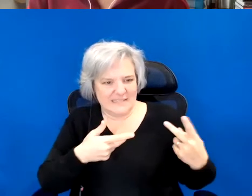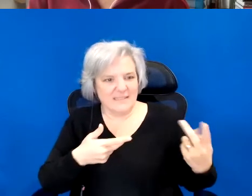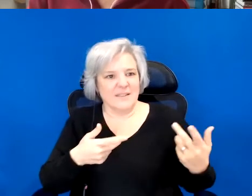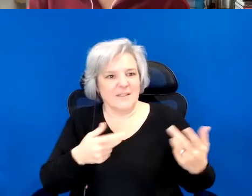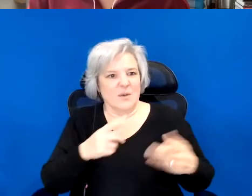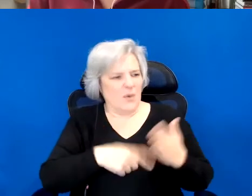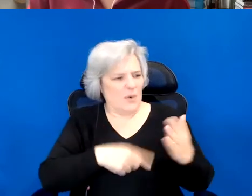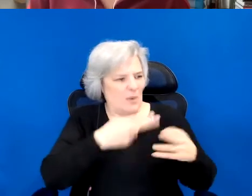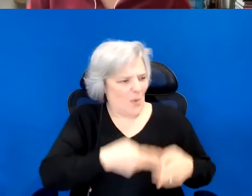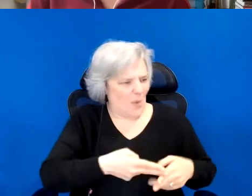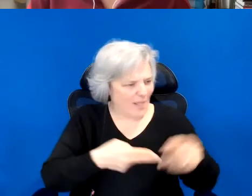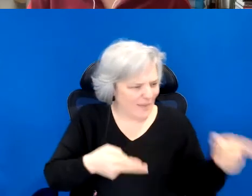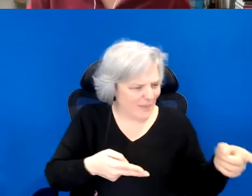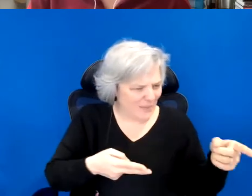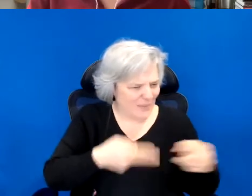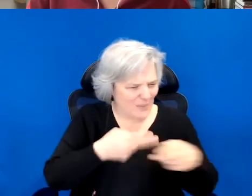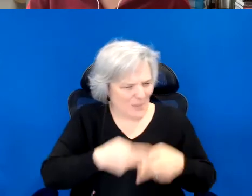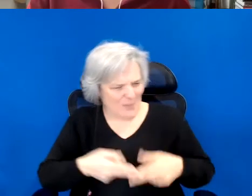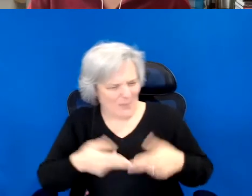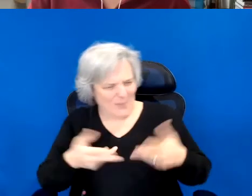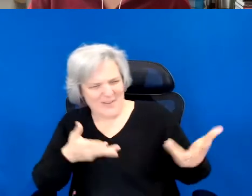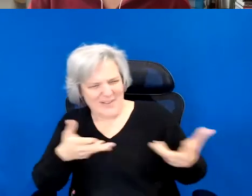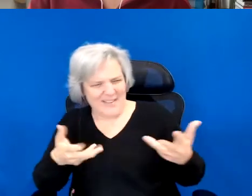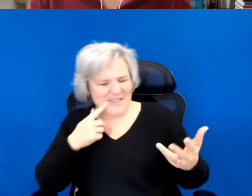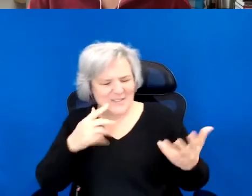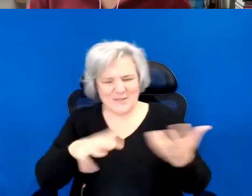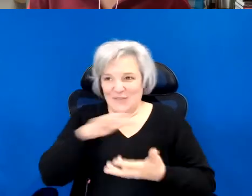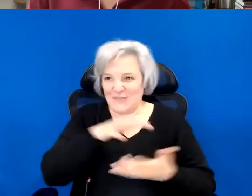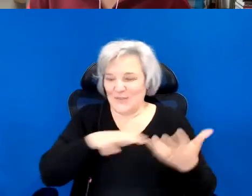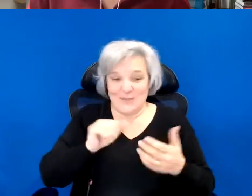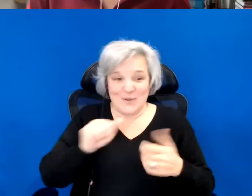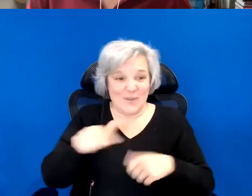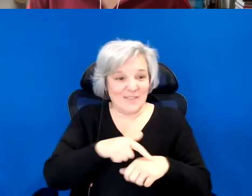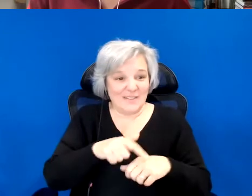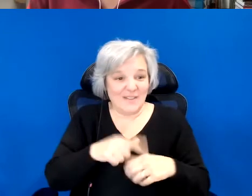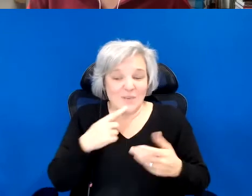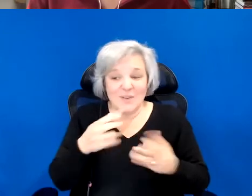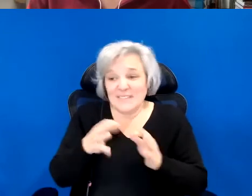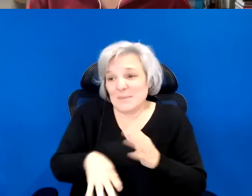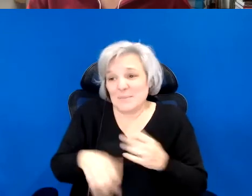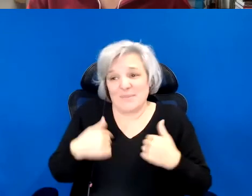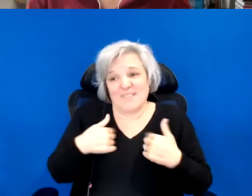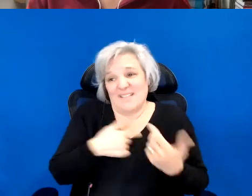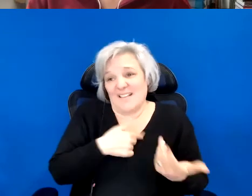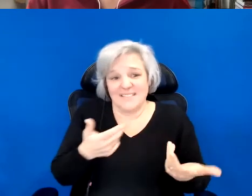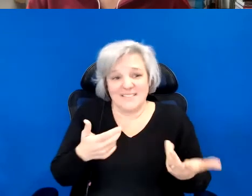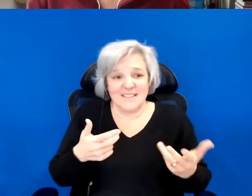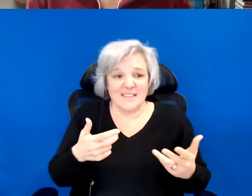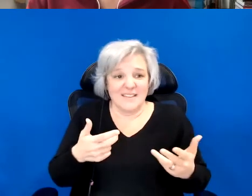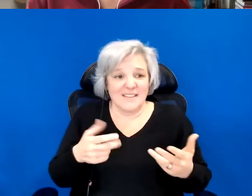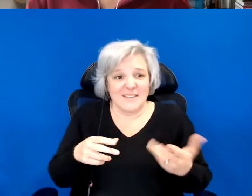And there's always kind of like social confusion. And Tacitus oh simple. And it comes which back, Natalie, to the question of language.